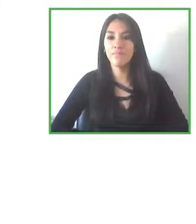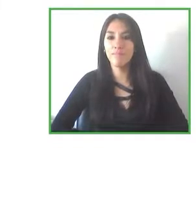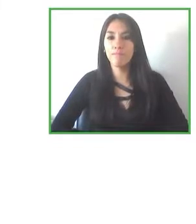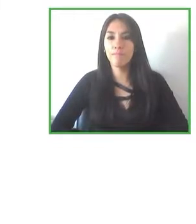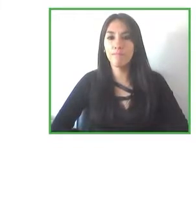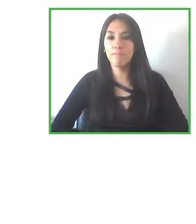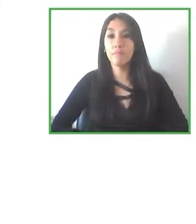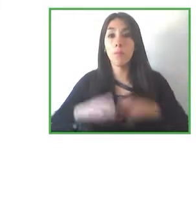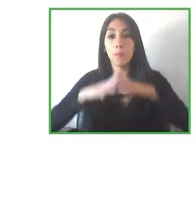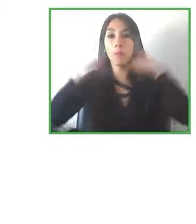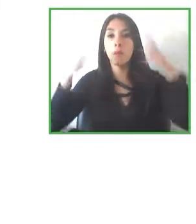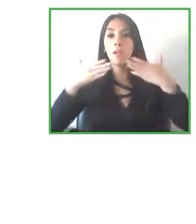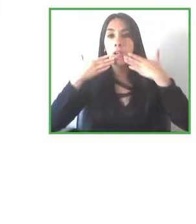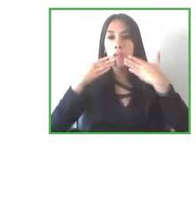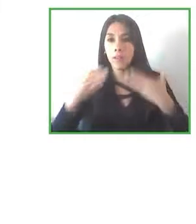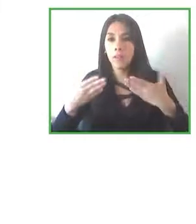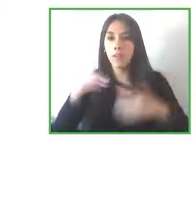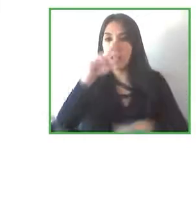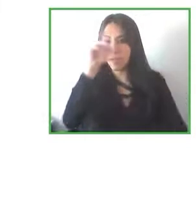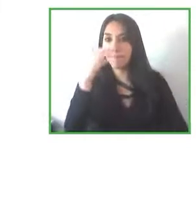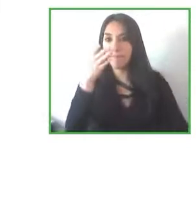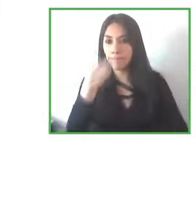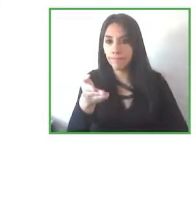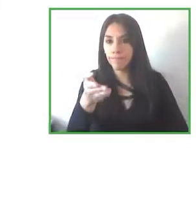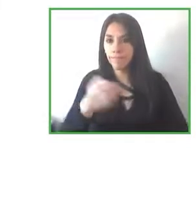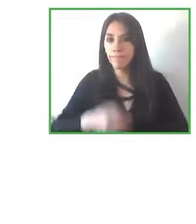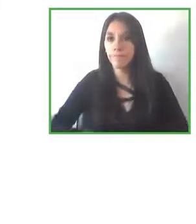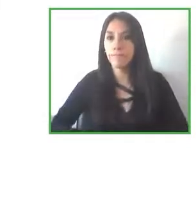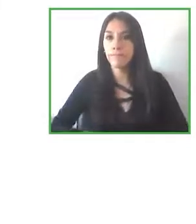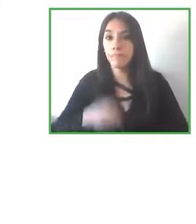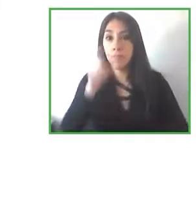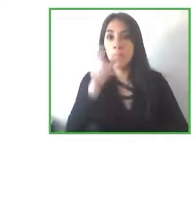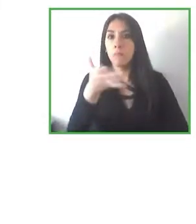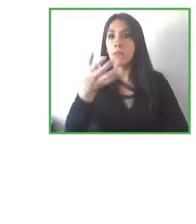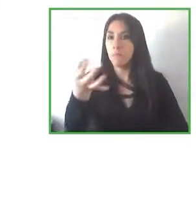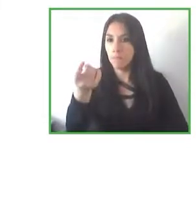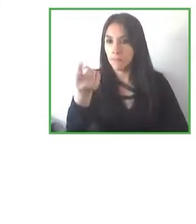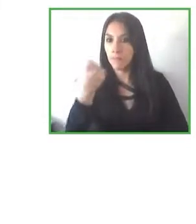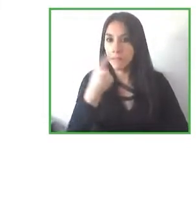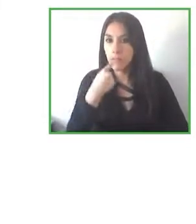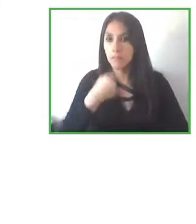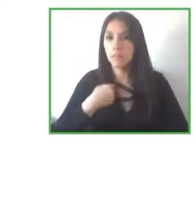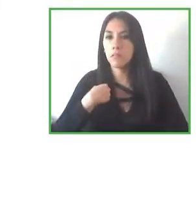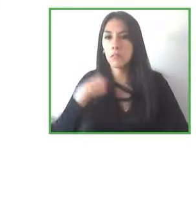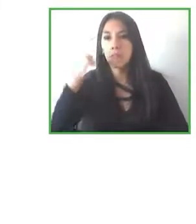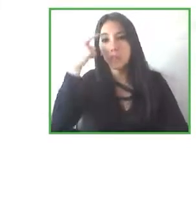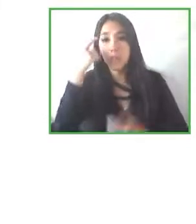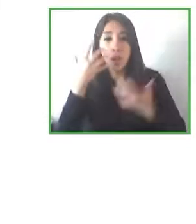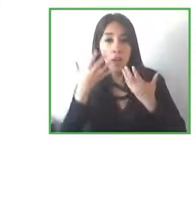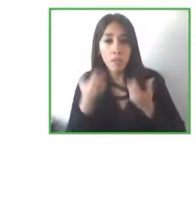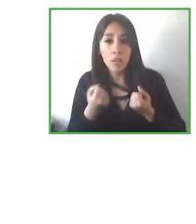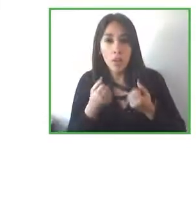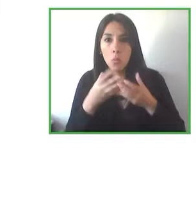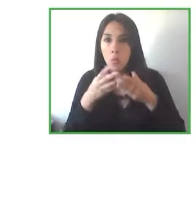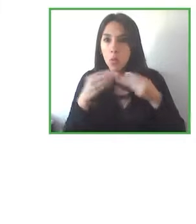I think that there are many ways that businesses can partner with organizations